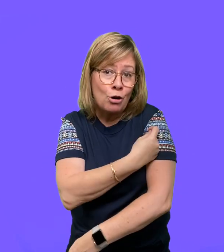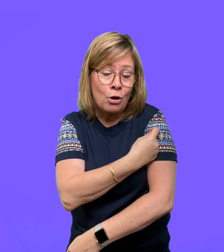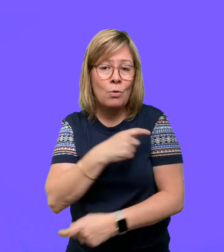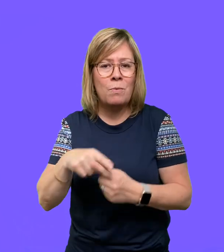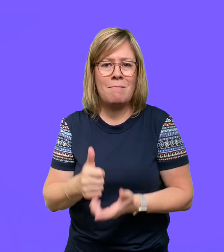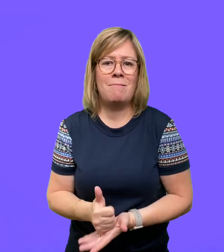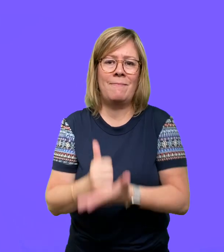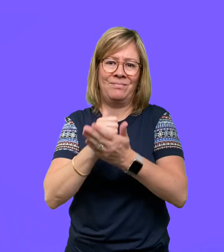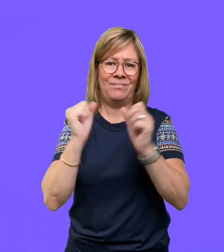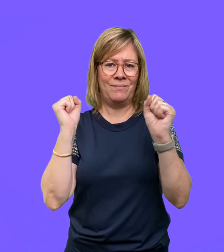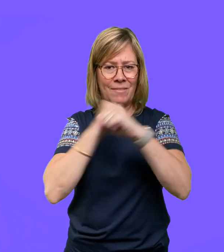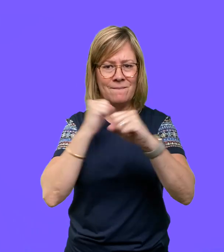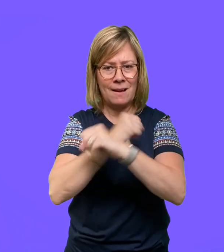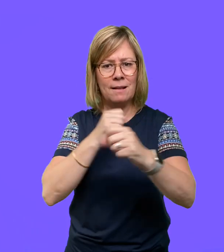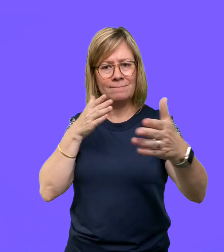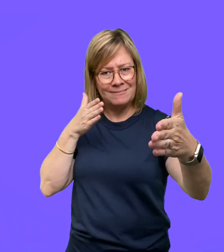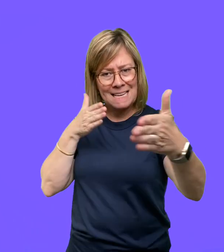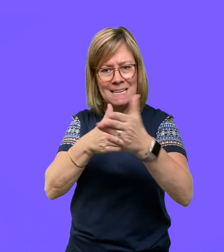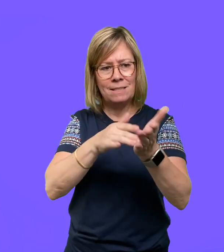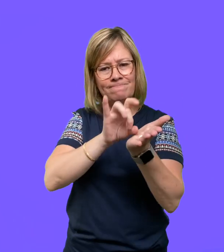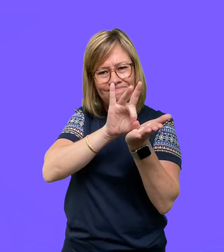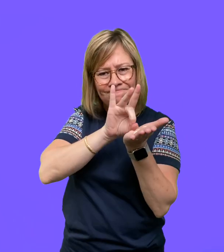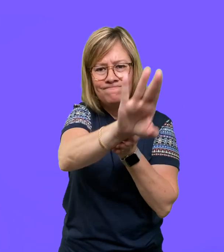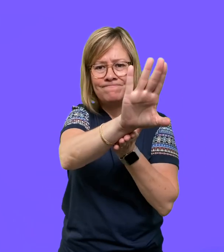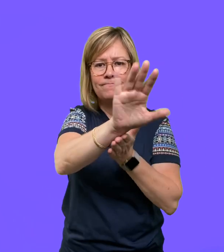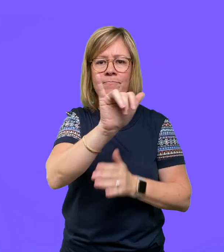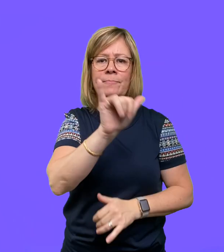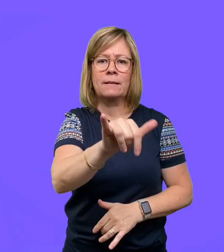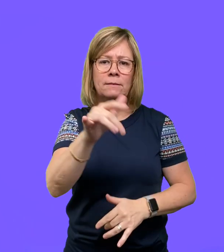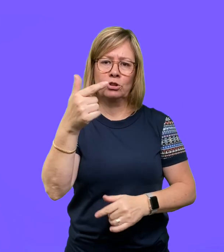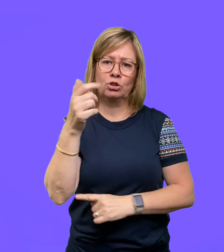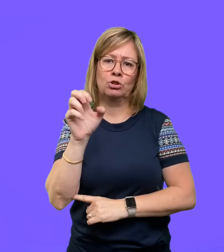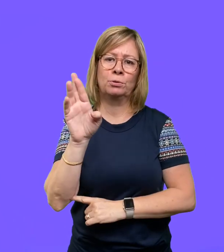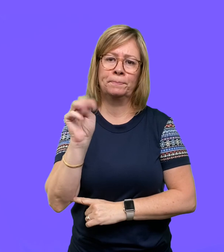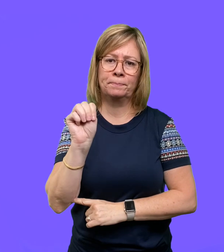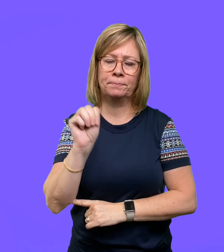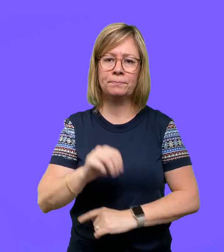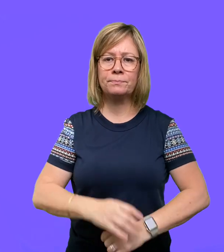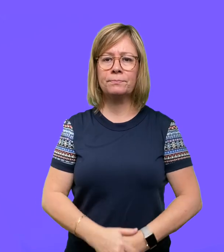injection to help fight against and eliminate that germ.